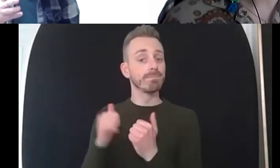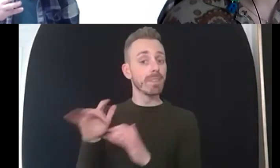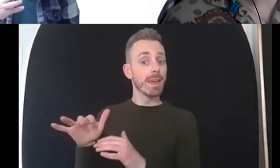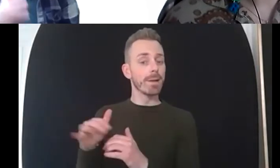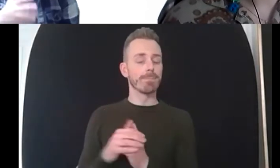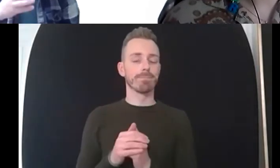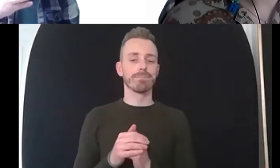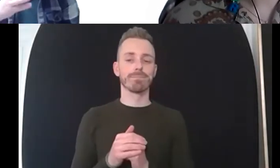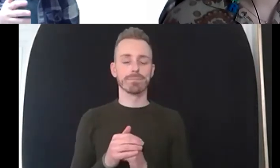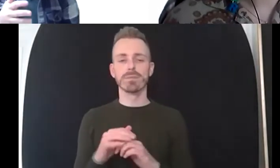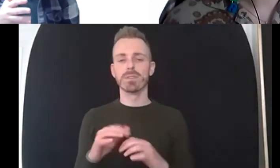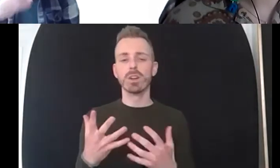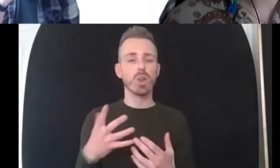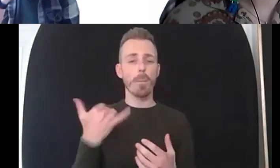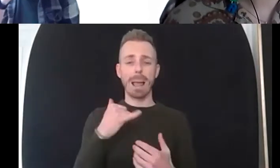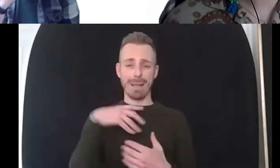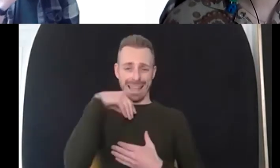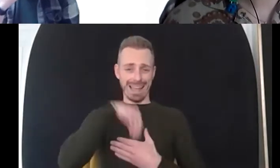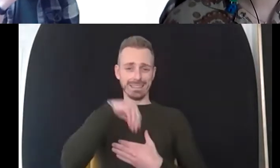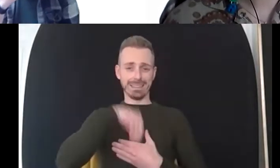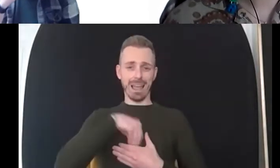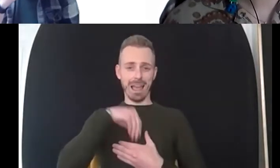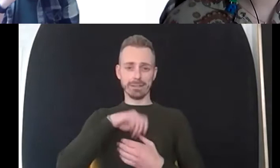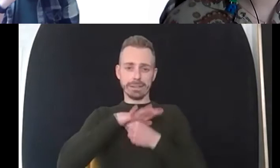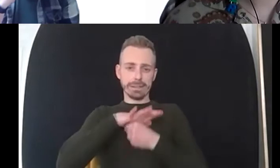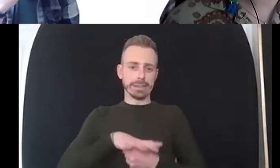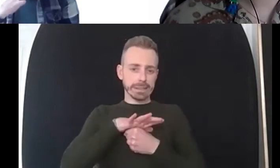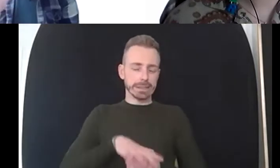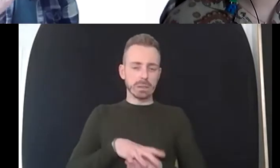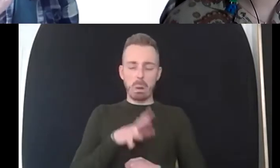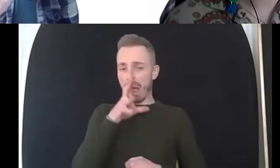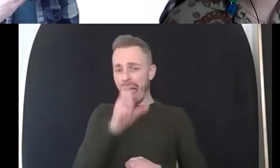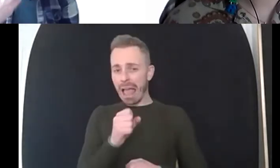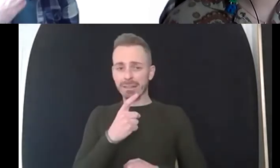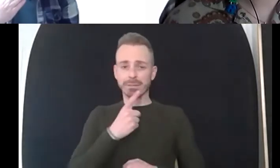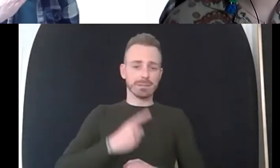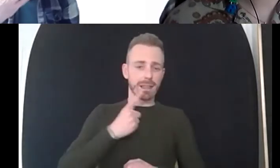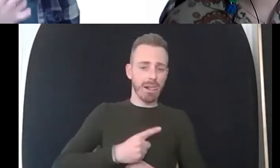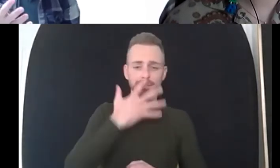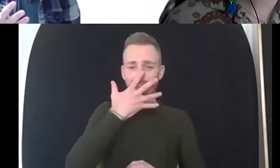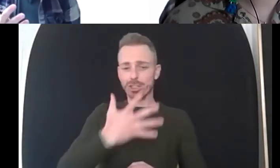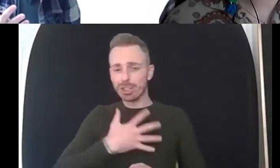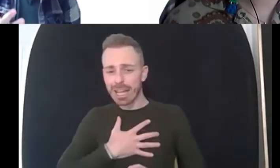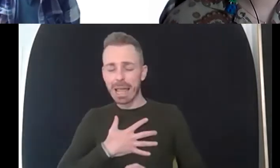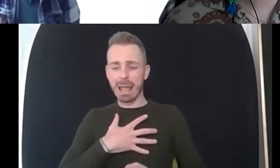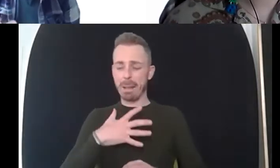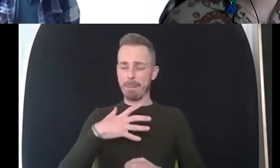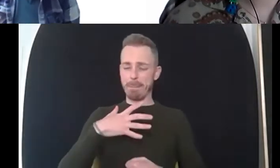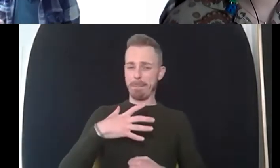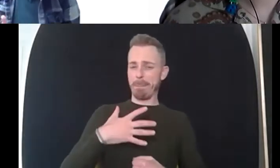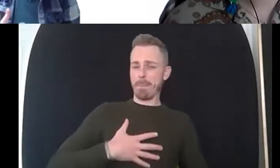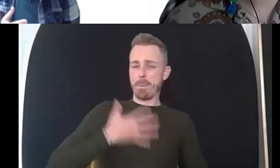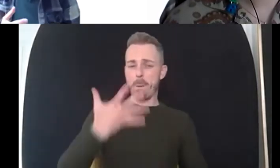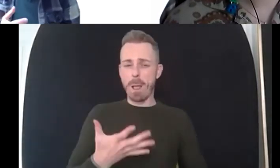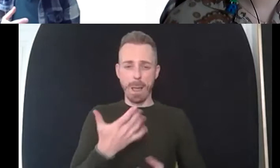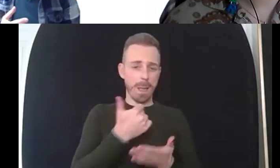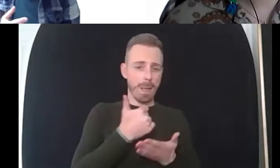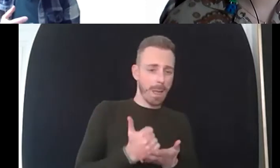or internalized homophobia um or in turn internalized any hate really and so the other the